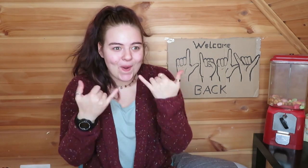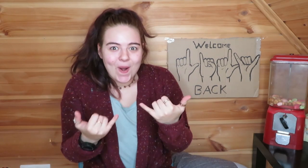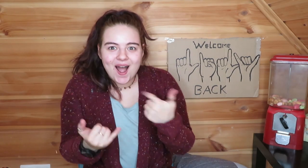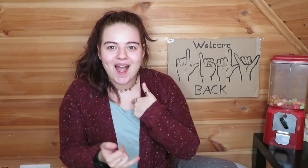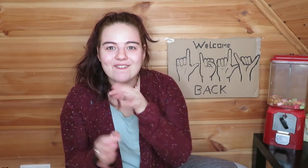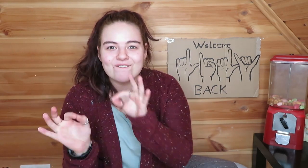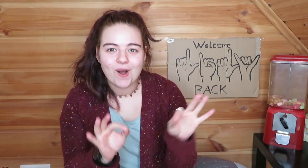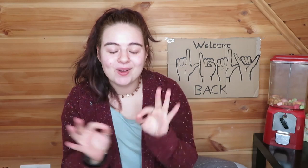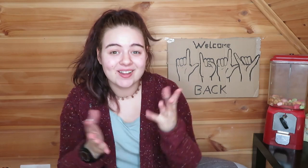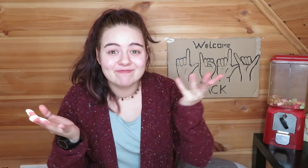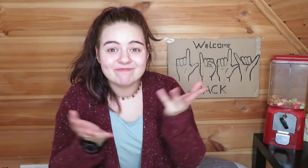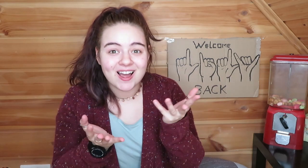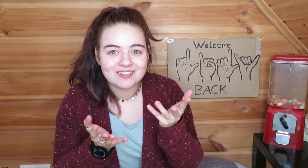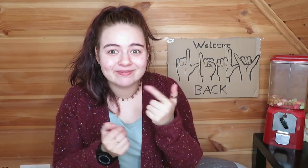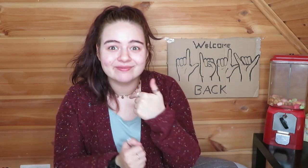So what did I prepare today?